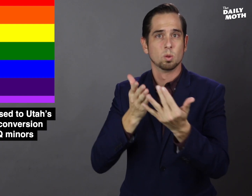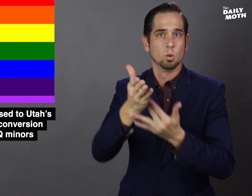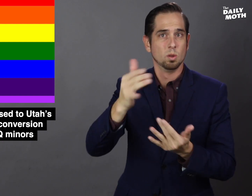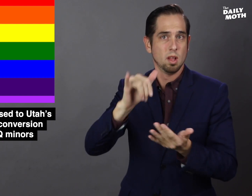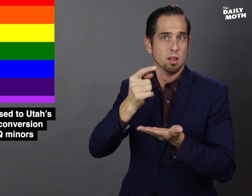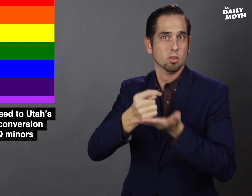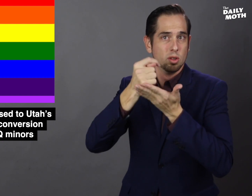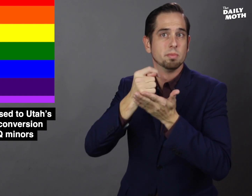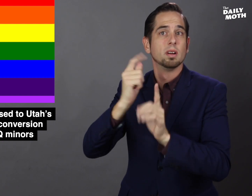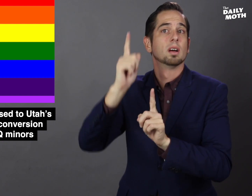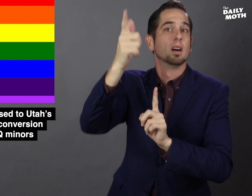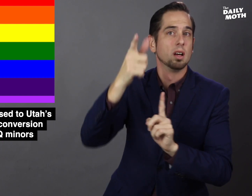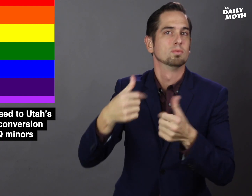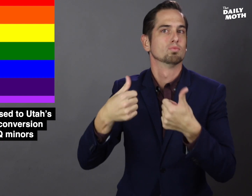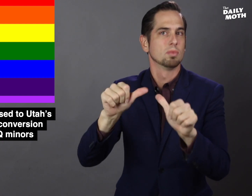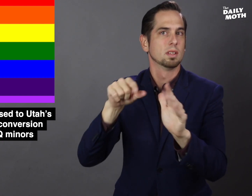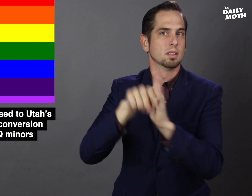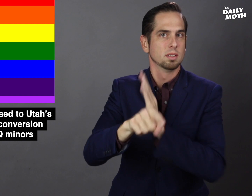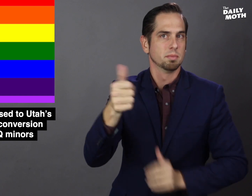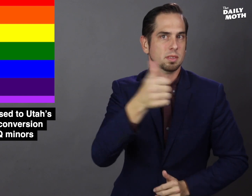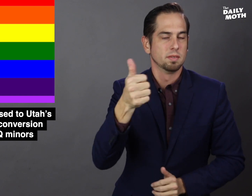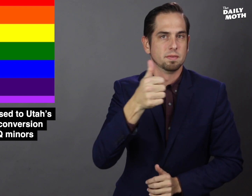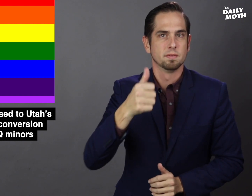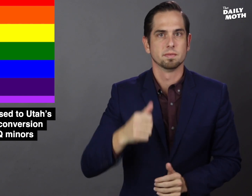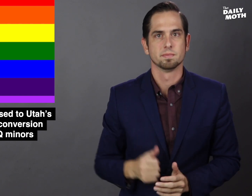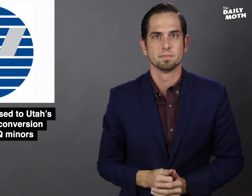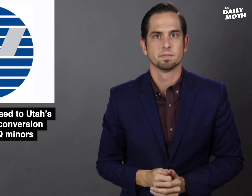who go through it attempt suicide.